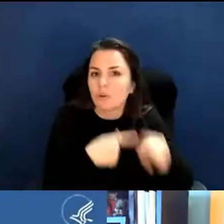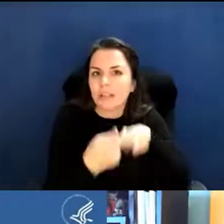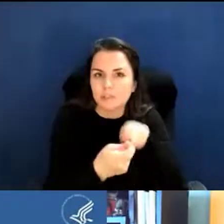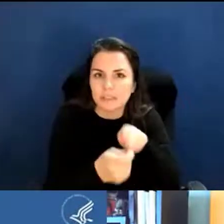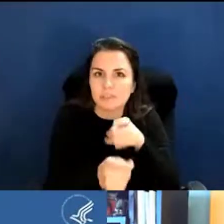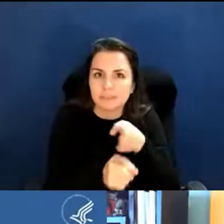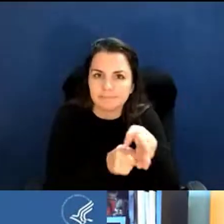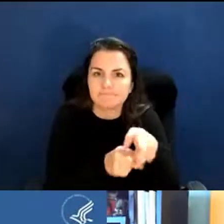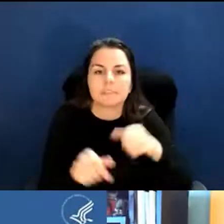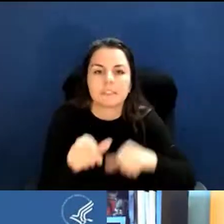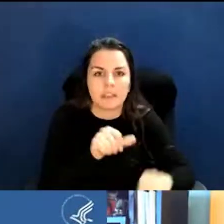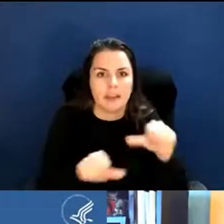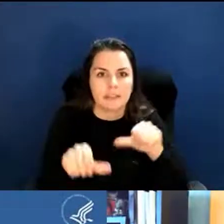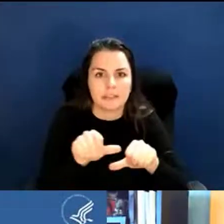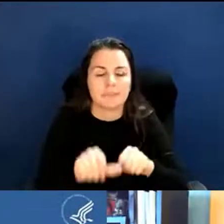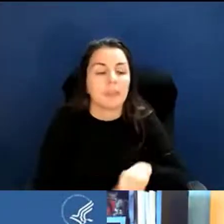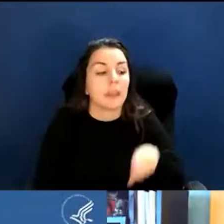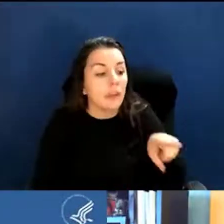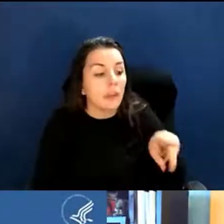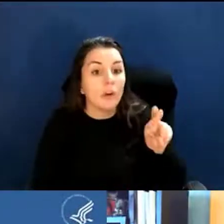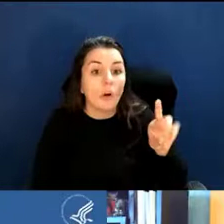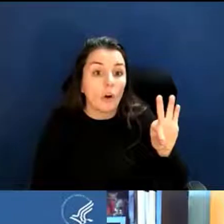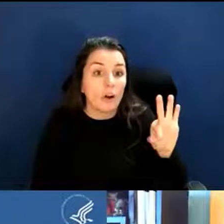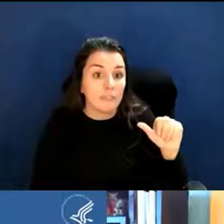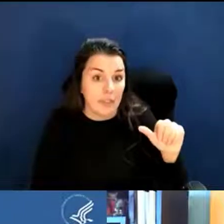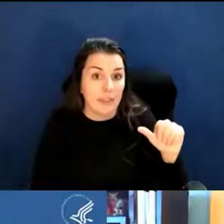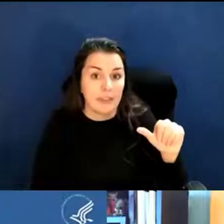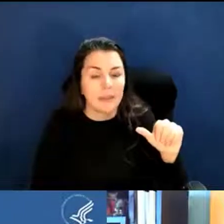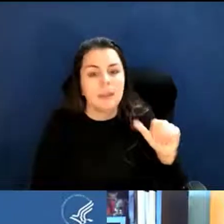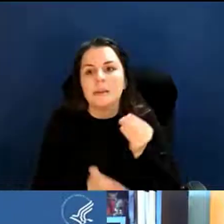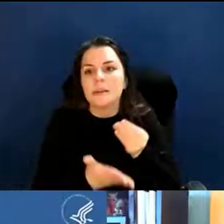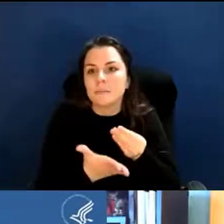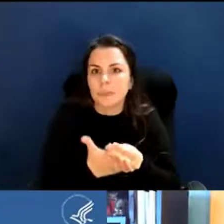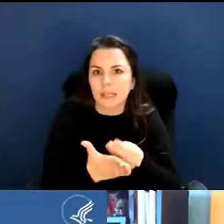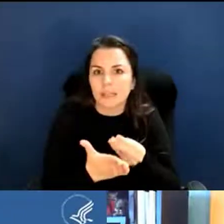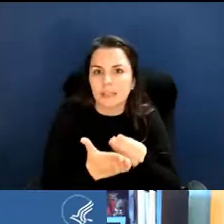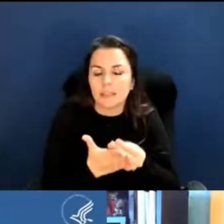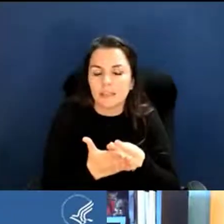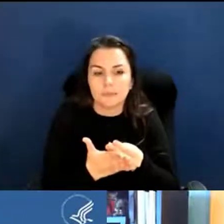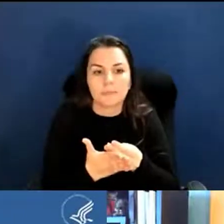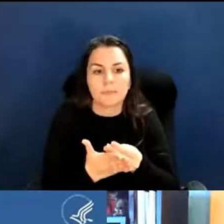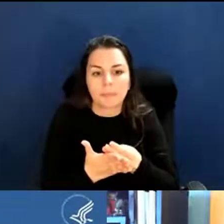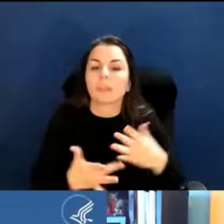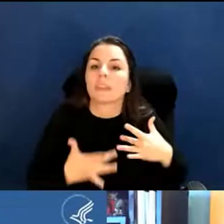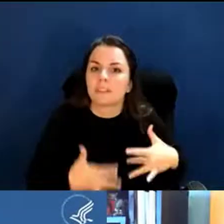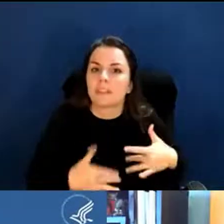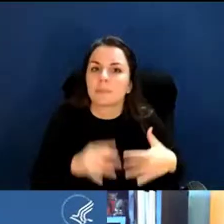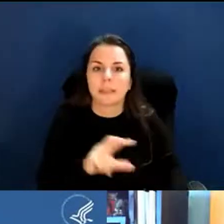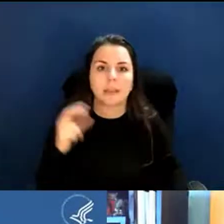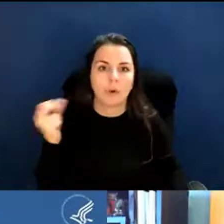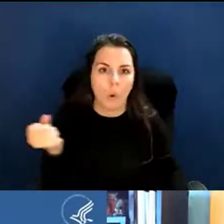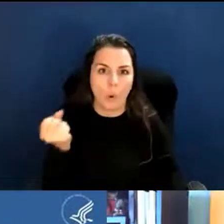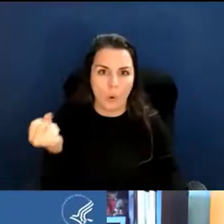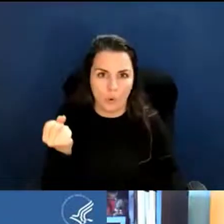And for RFAs, money is typically set aside to fund applications